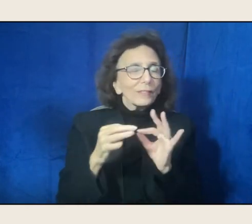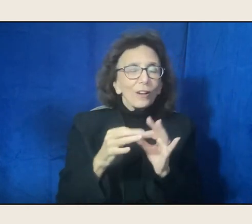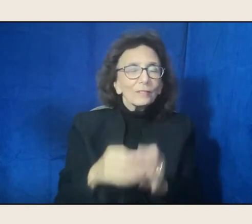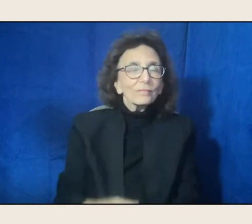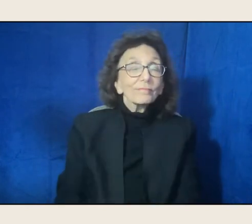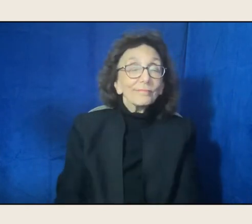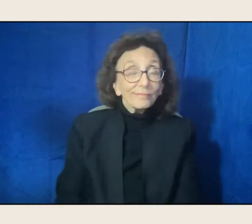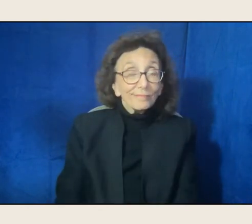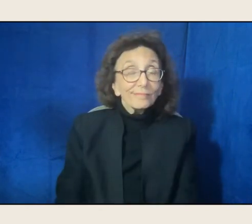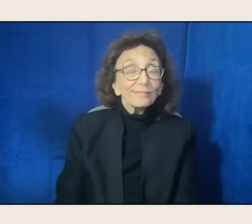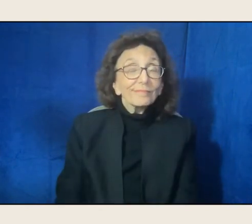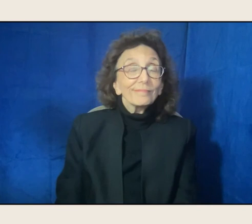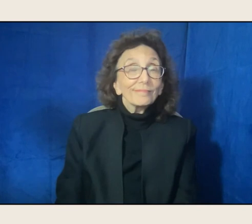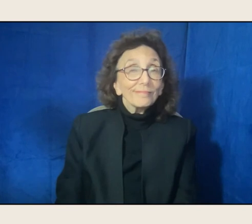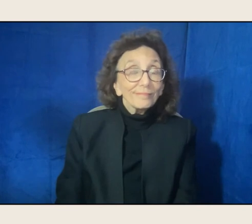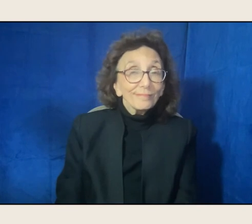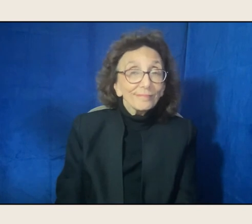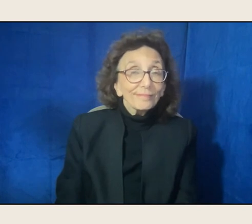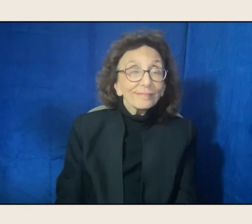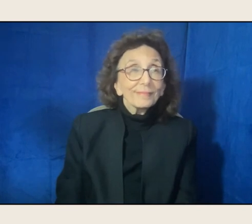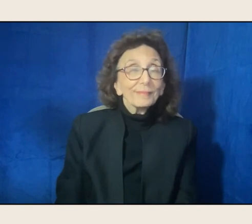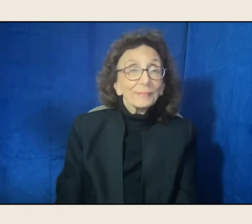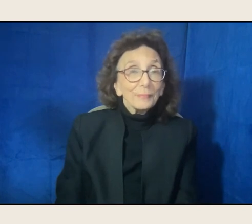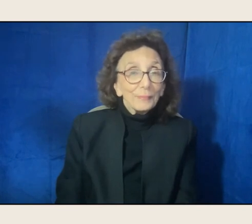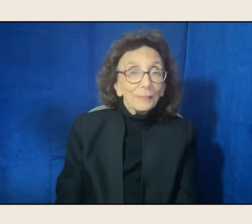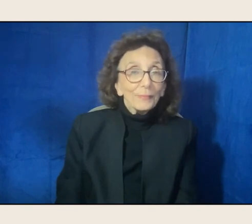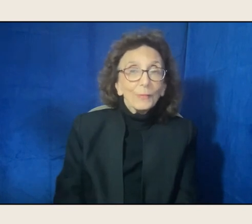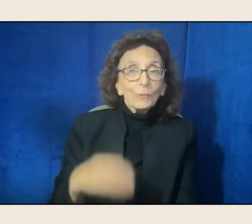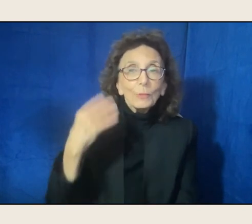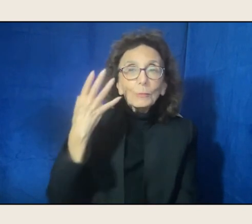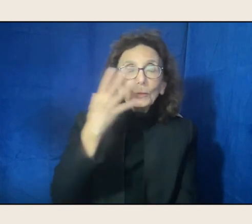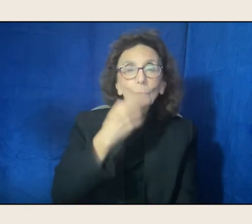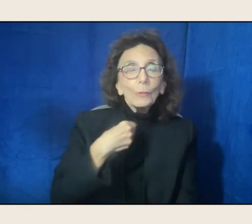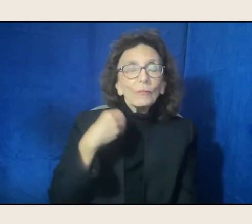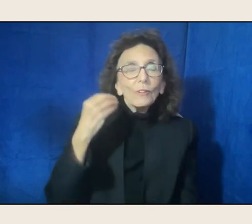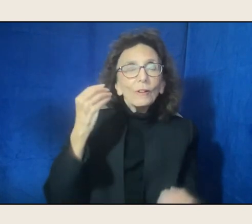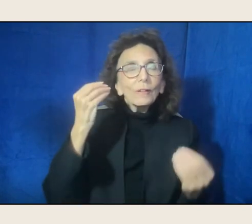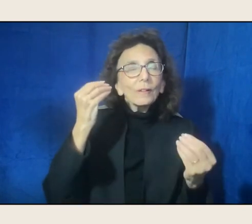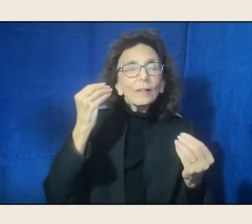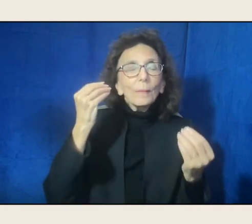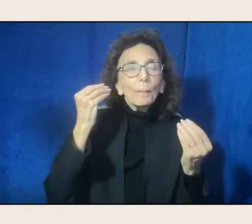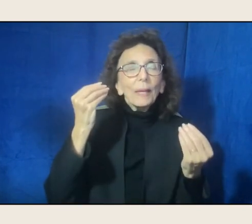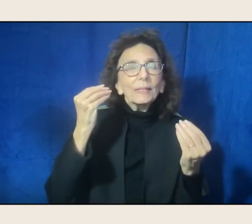I mean, and that took us, that was just a beautiful meditation that took us right into the heart of the question.